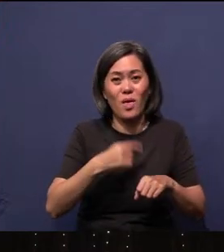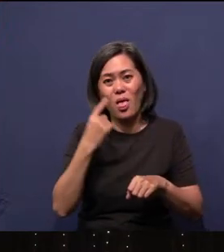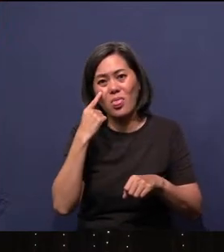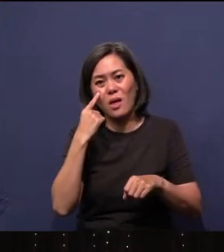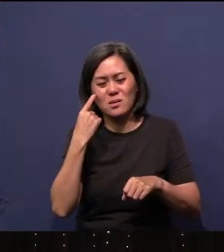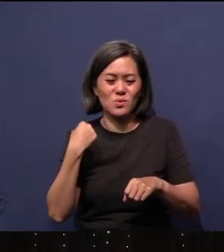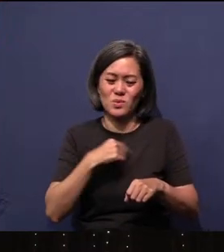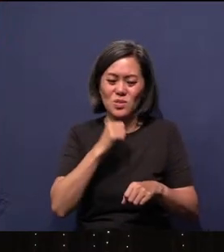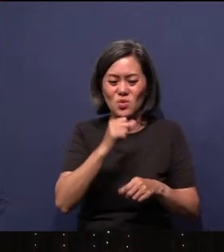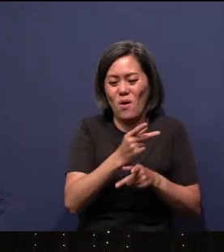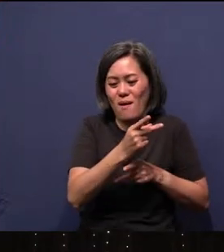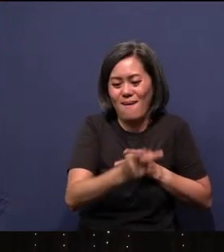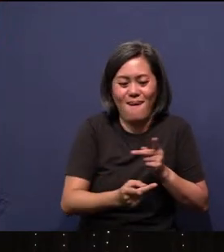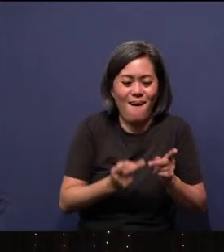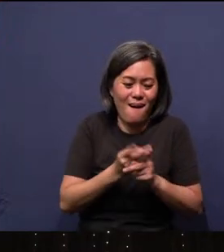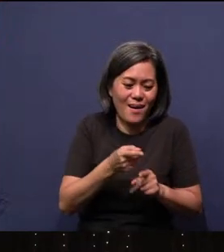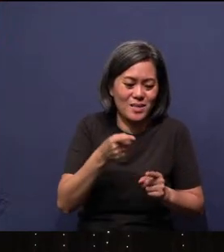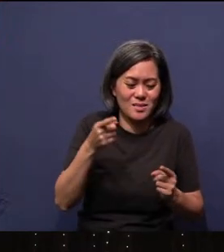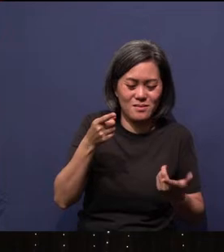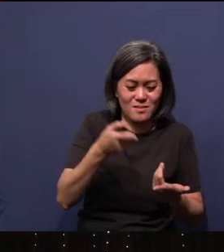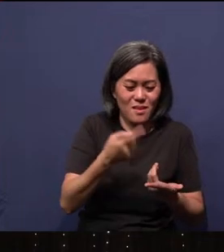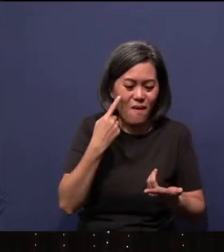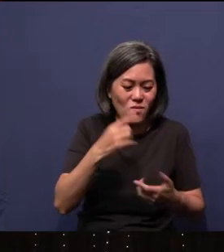be kind to the earth. Humankind has failed.